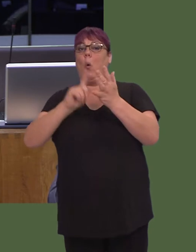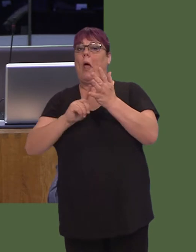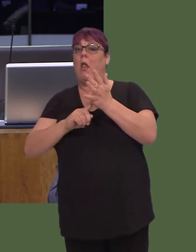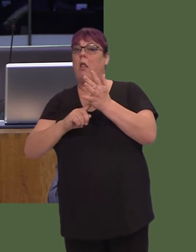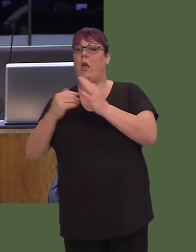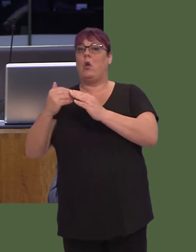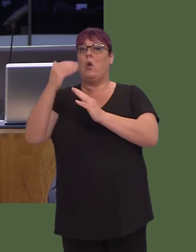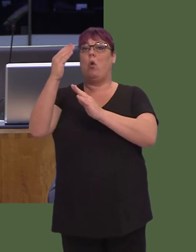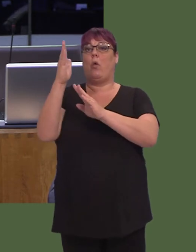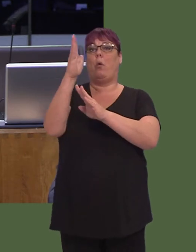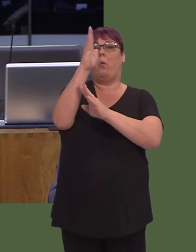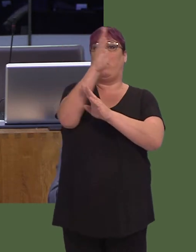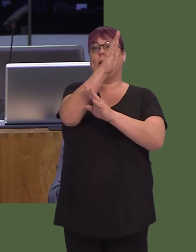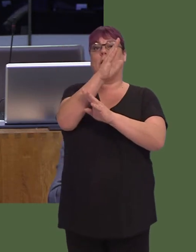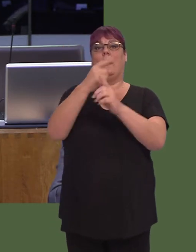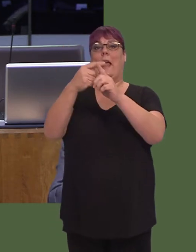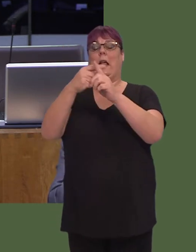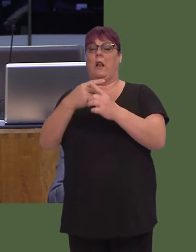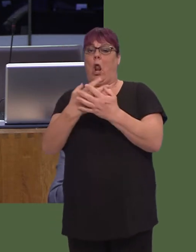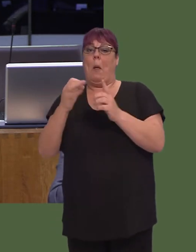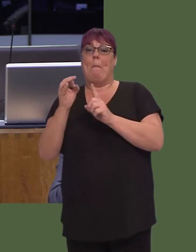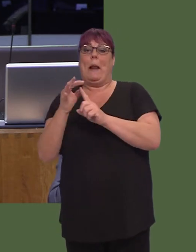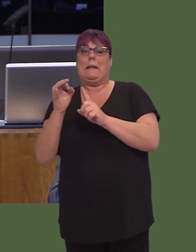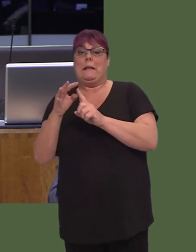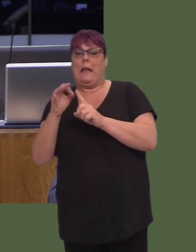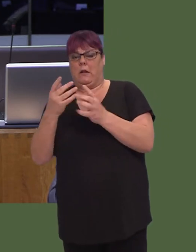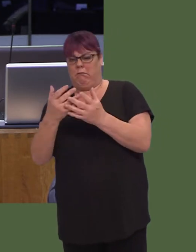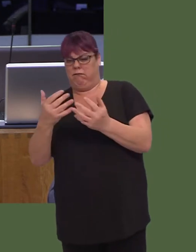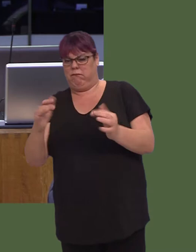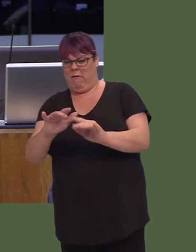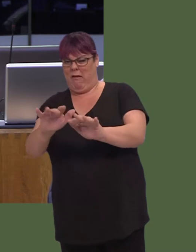the highest concentration of plastic recorded in any river in the world.' End quote.